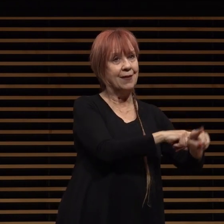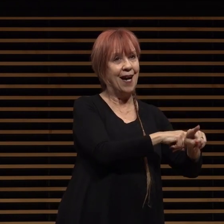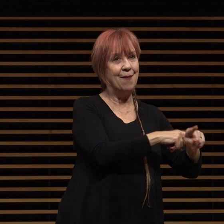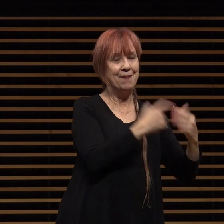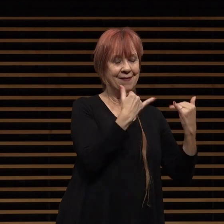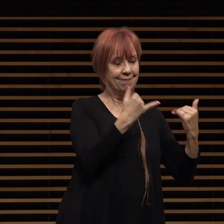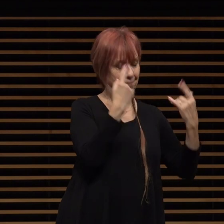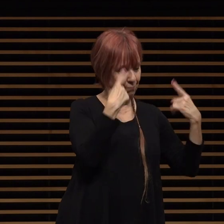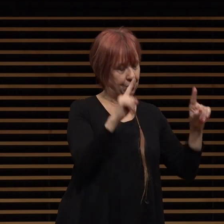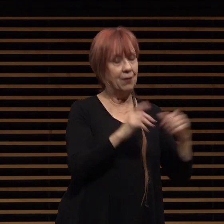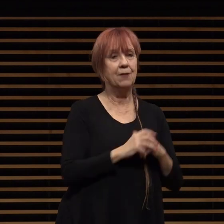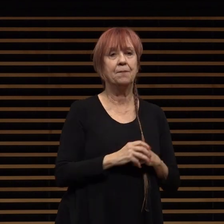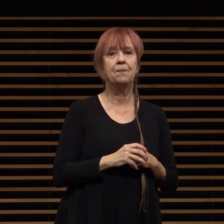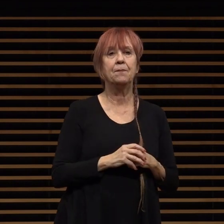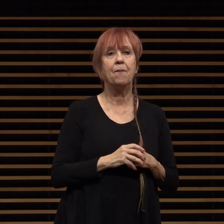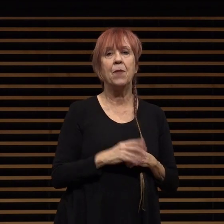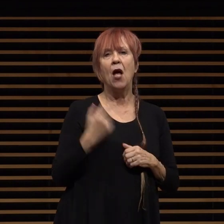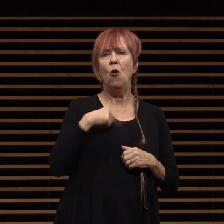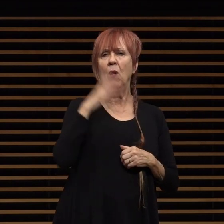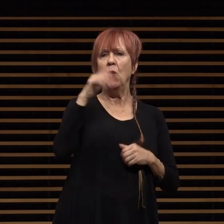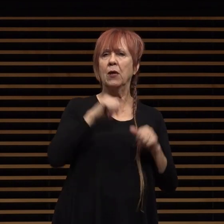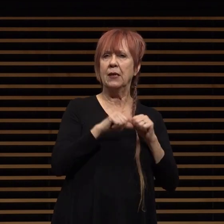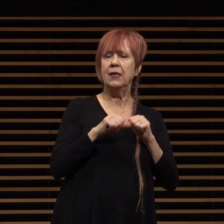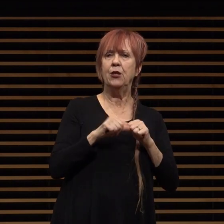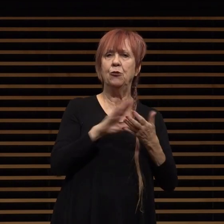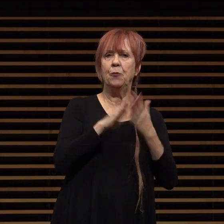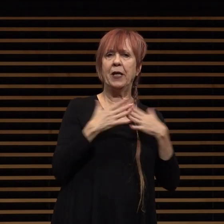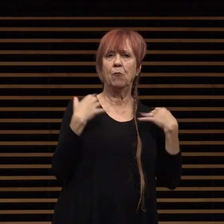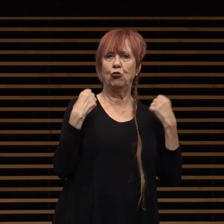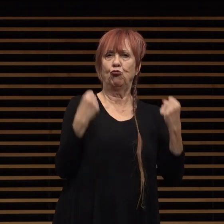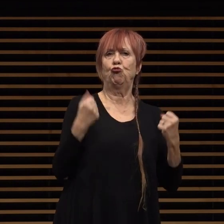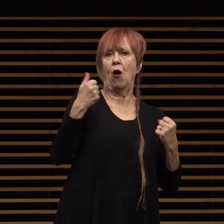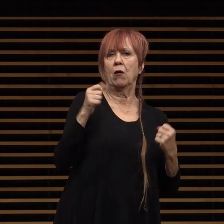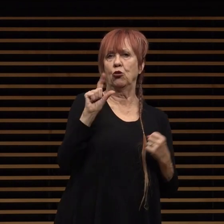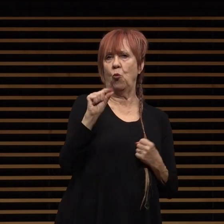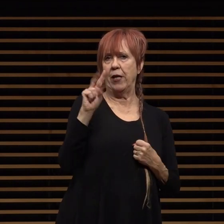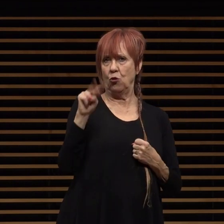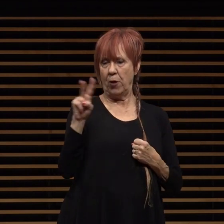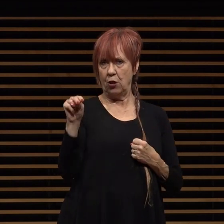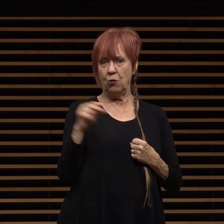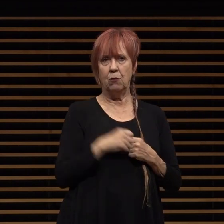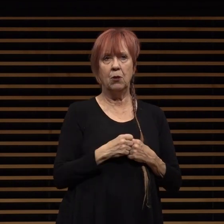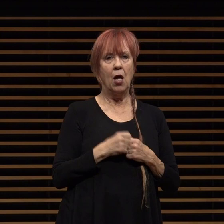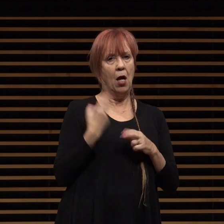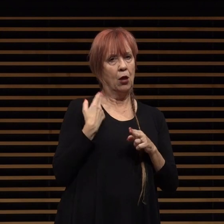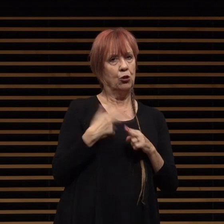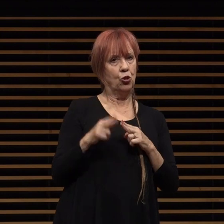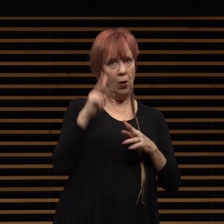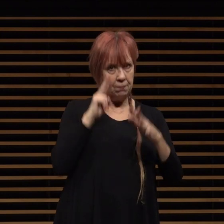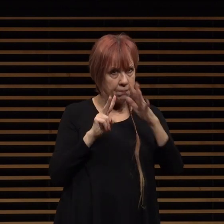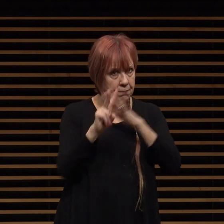we will we'll continue to be stronger in 2022 and let me give you a brief glimpse